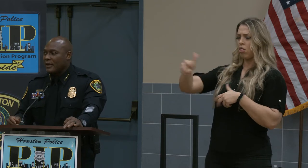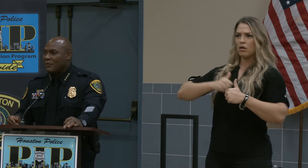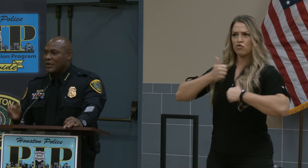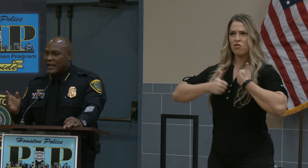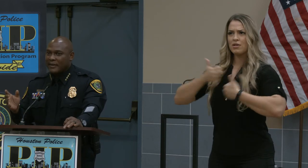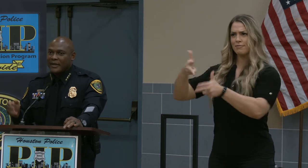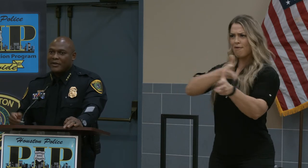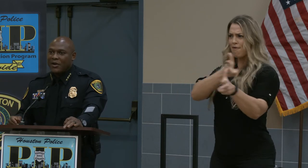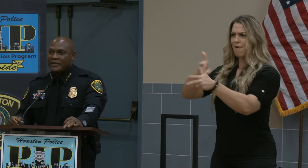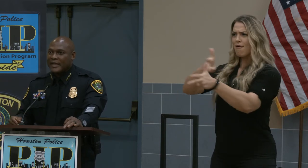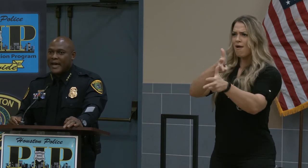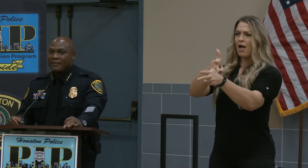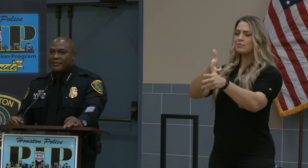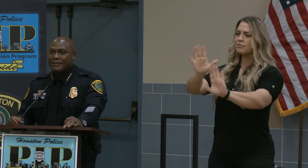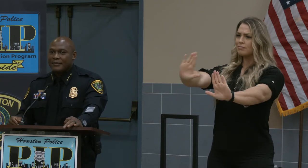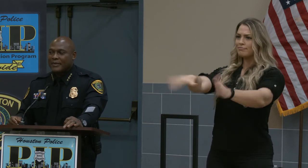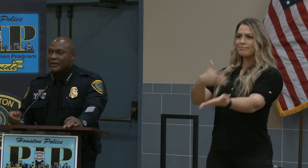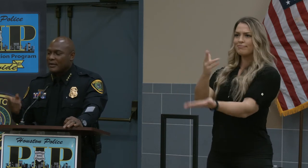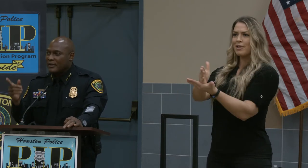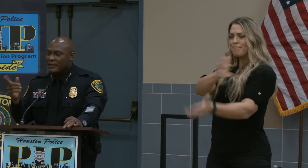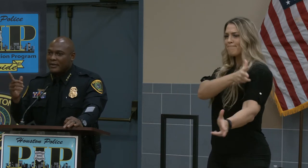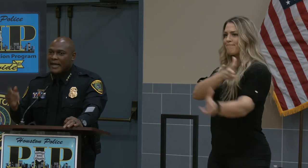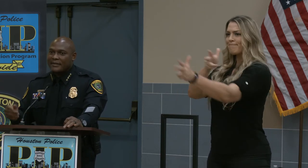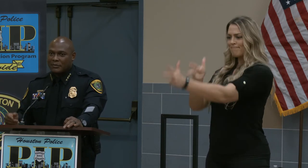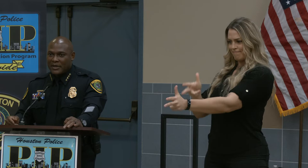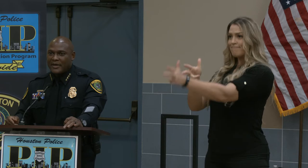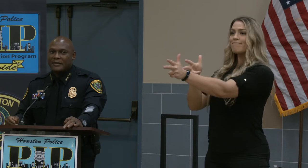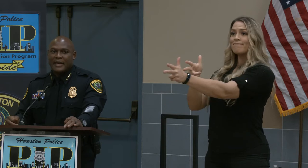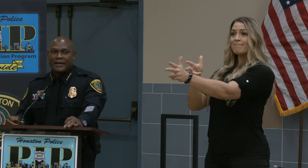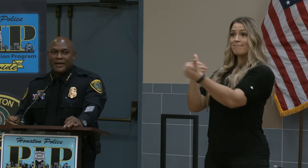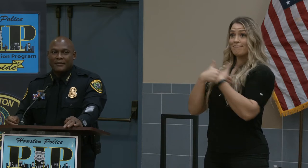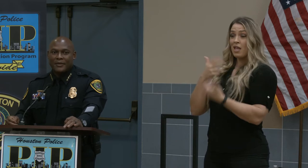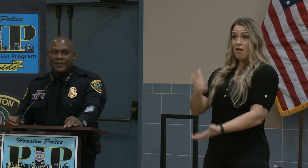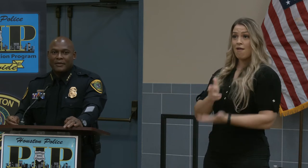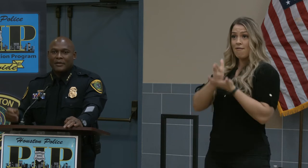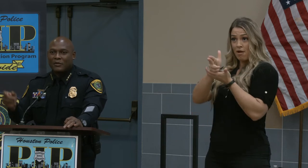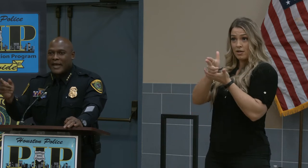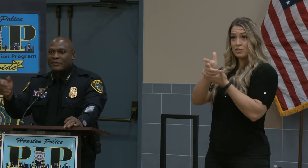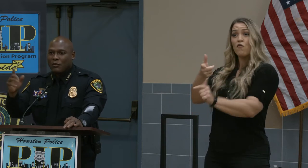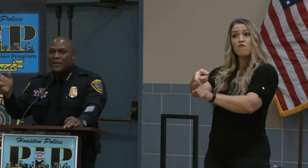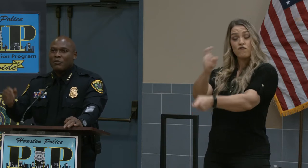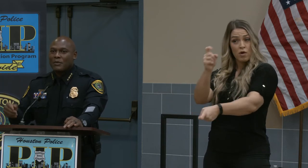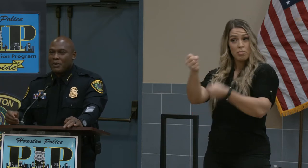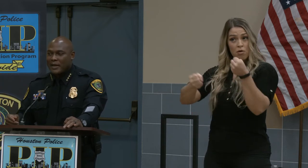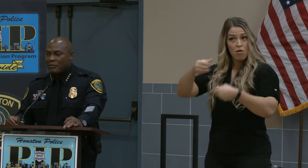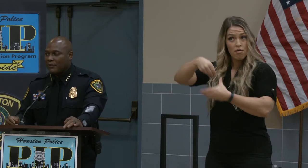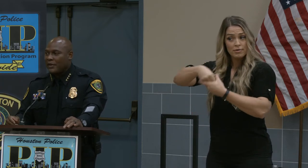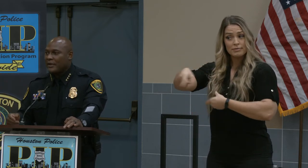And we got that car stopped. Got some guns out of there. So that's one that we probably prevented.